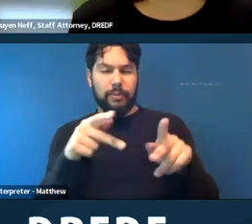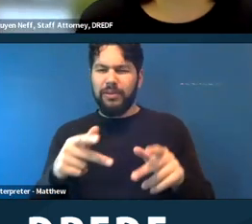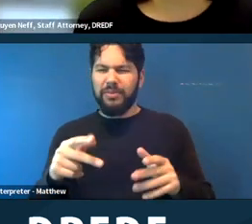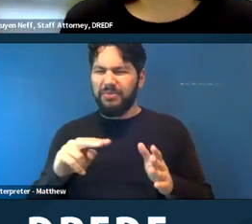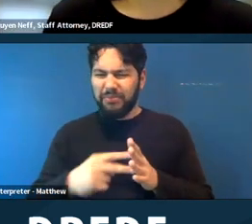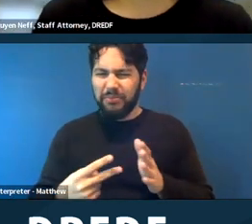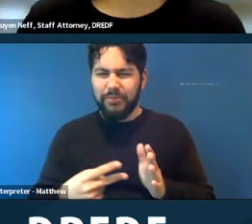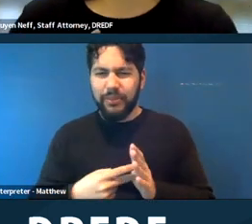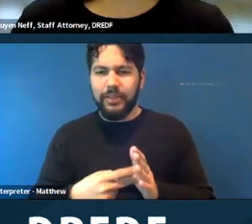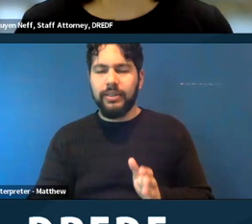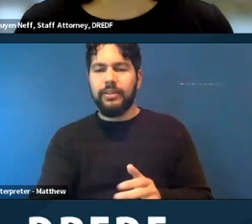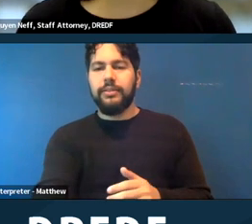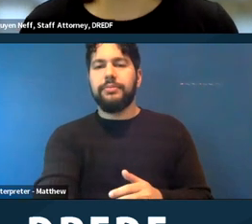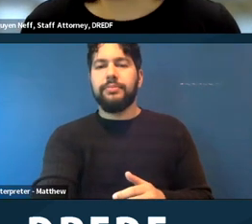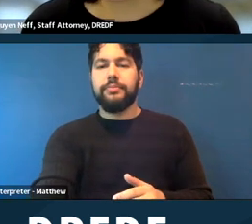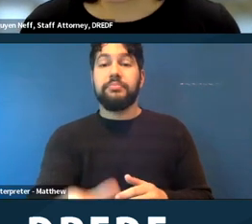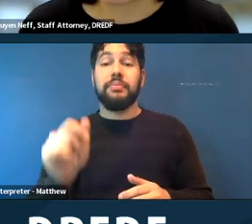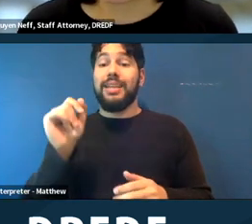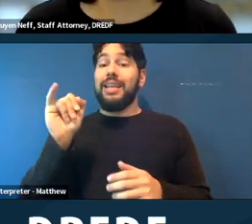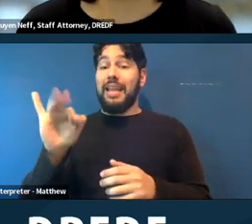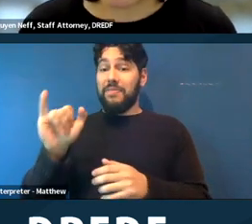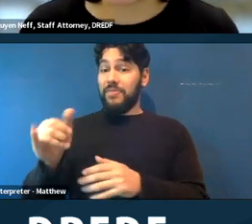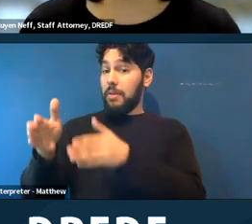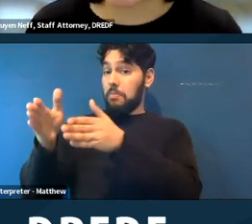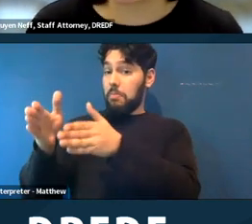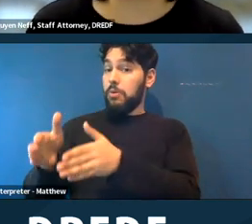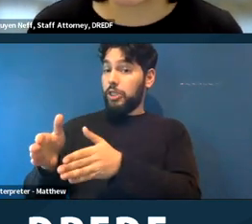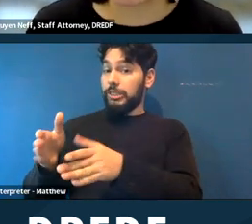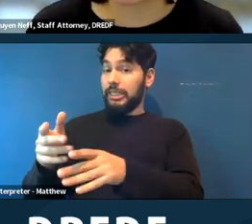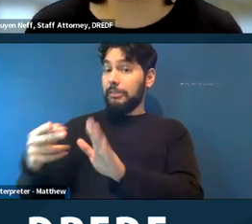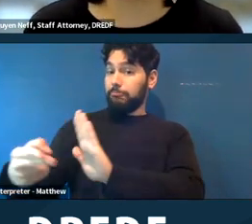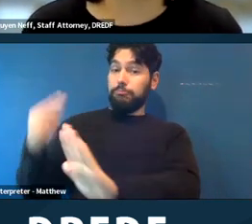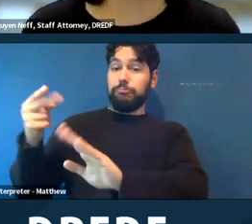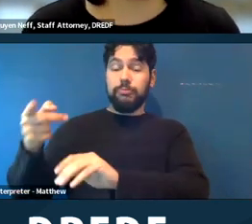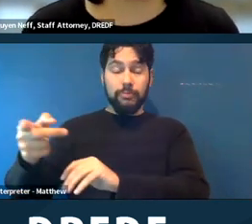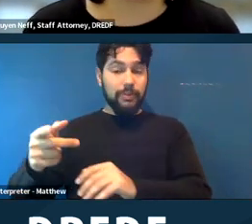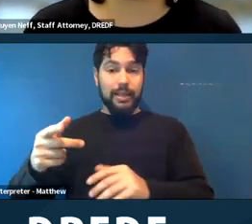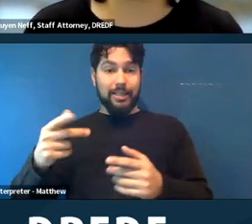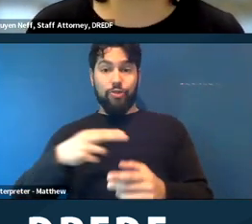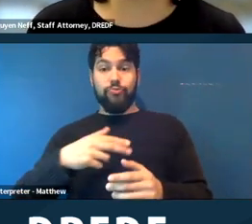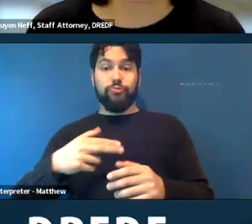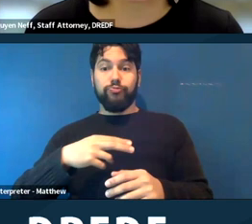So if someone's considered a direct threat to health or safety of other people in a shelter,